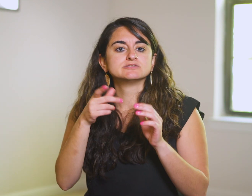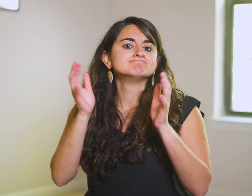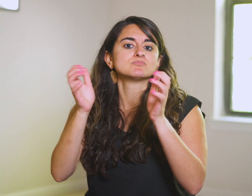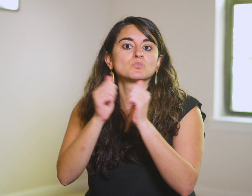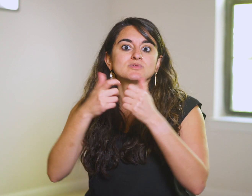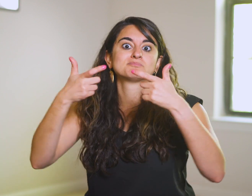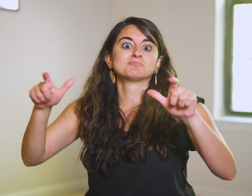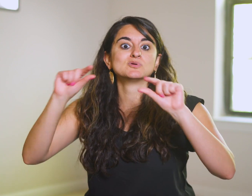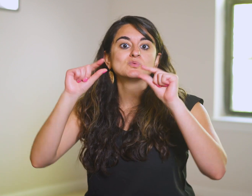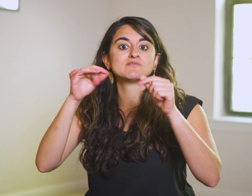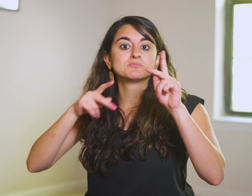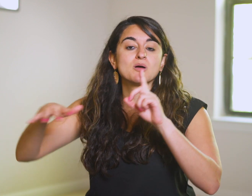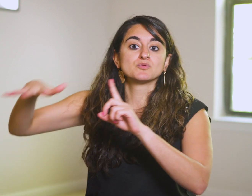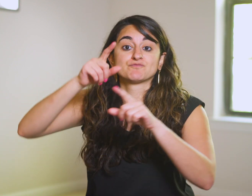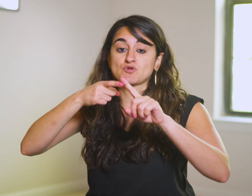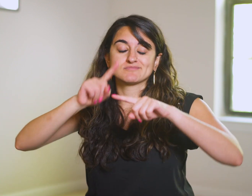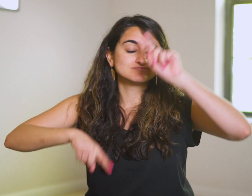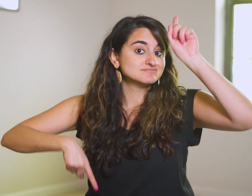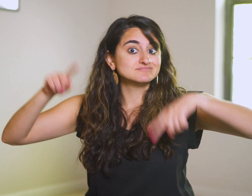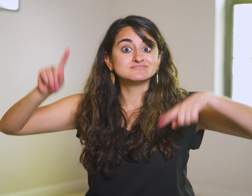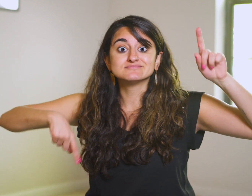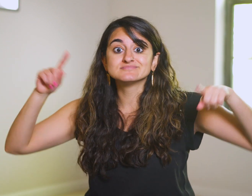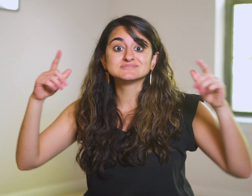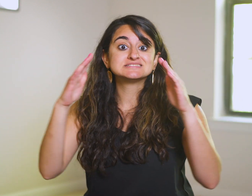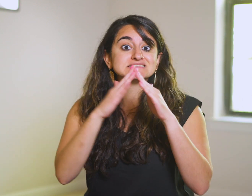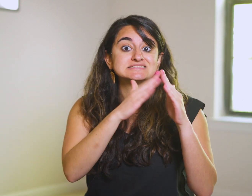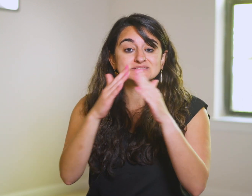He’s talking to a big group of people from various towns